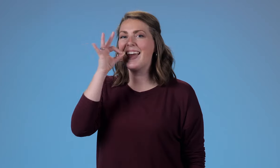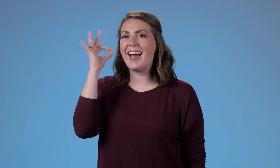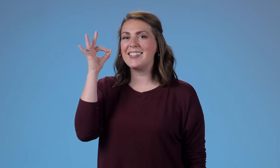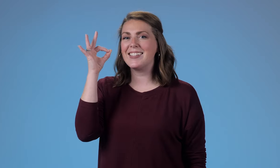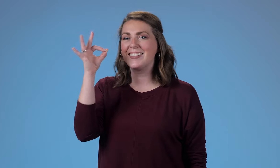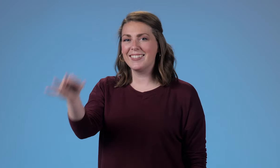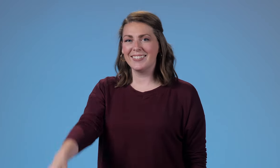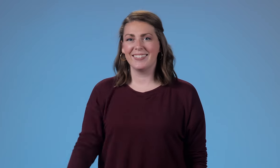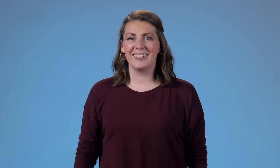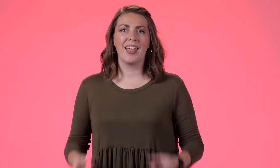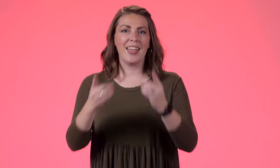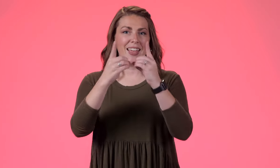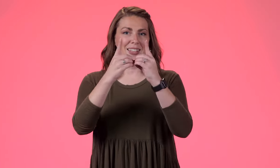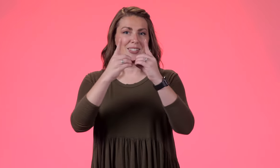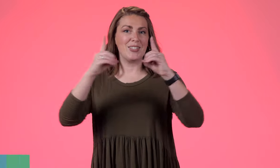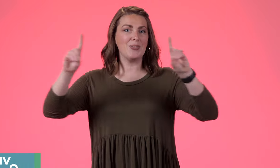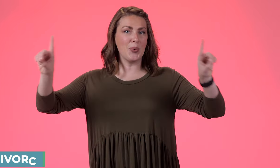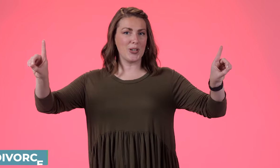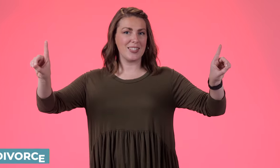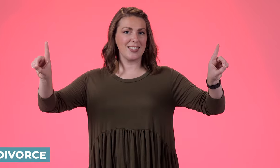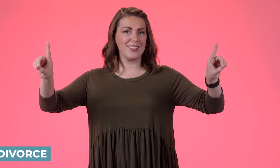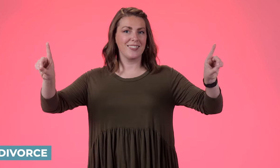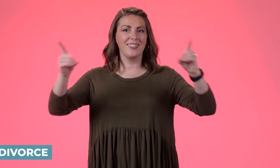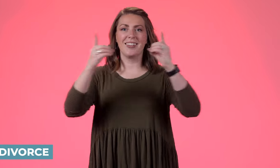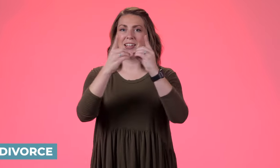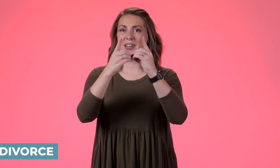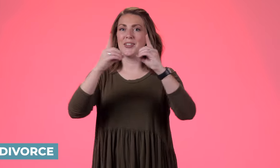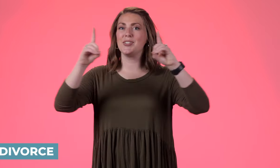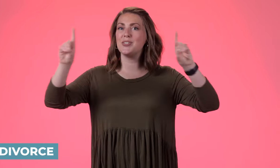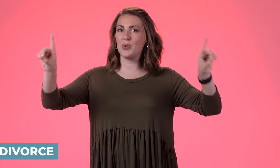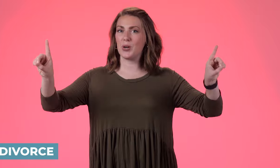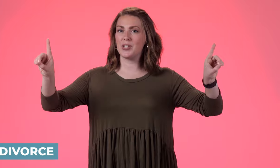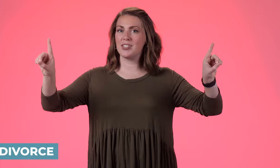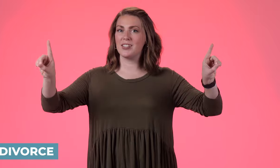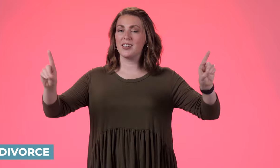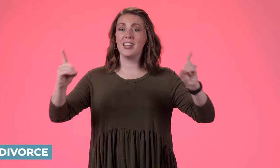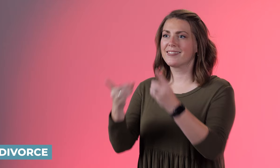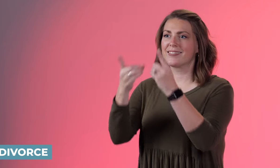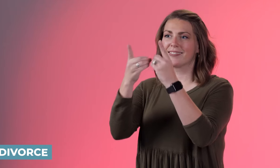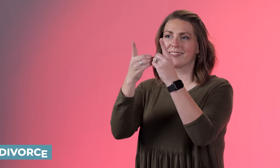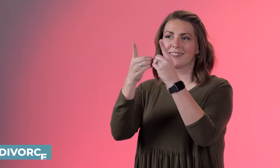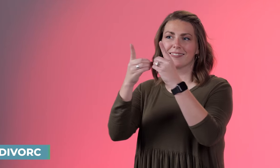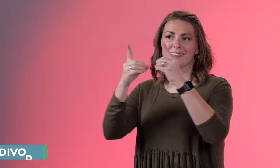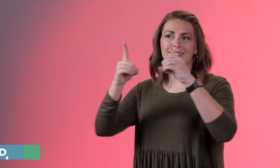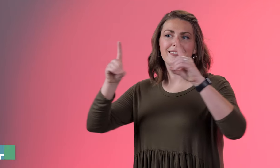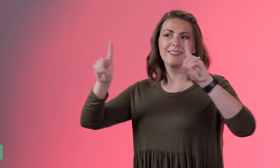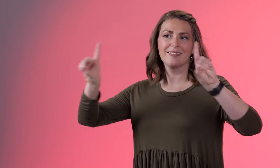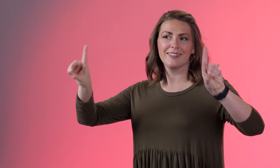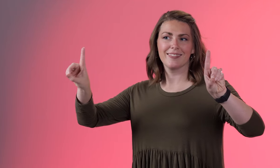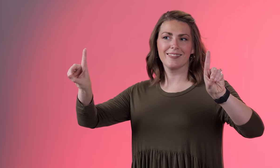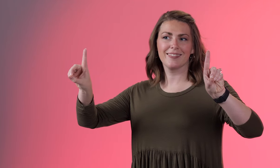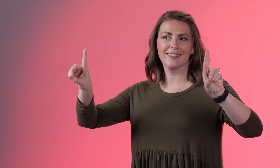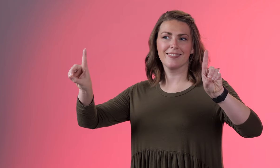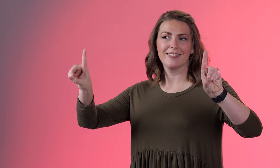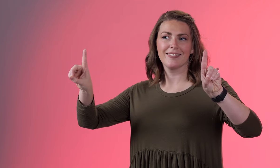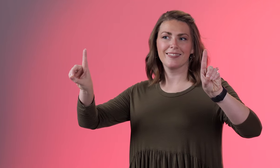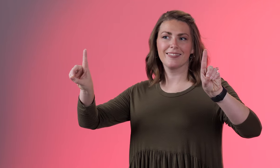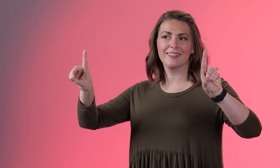Cat Divorced Divorced It's letter d hands going in separate directions.